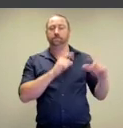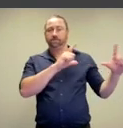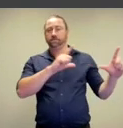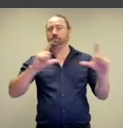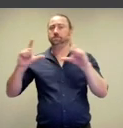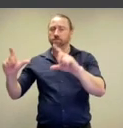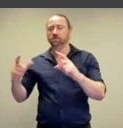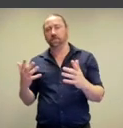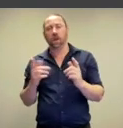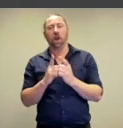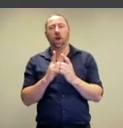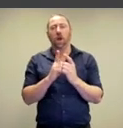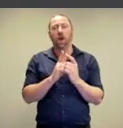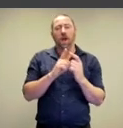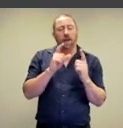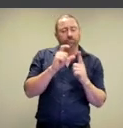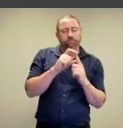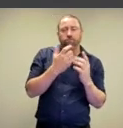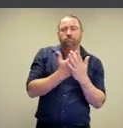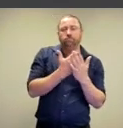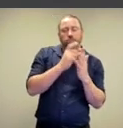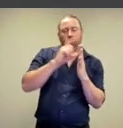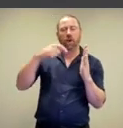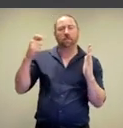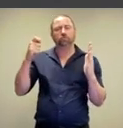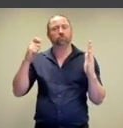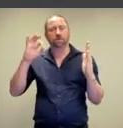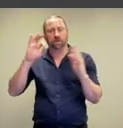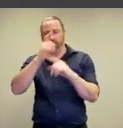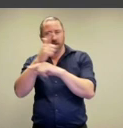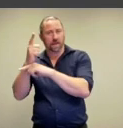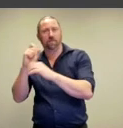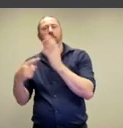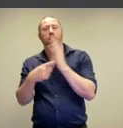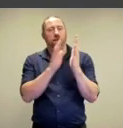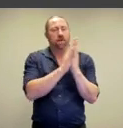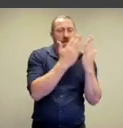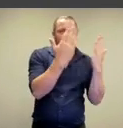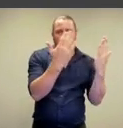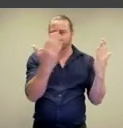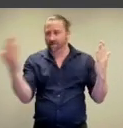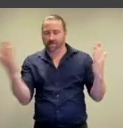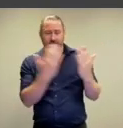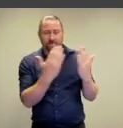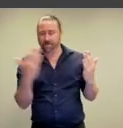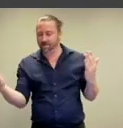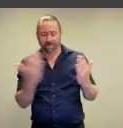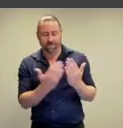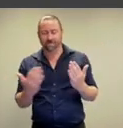Here, we see two more of these kind of